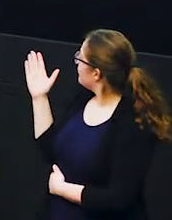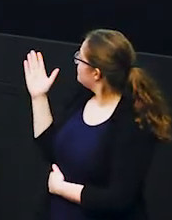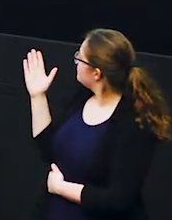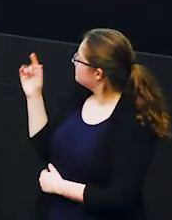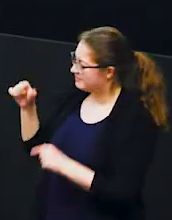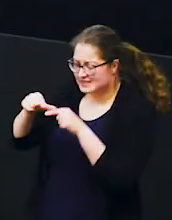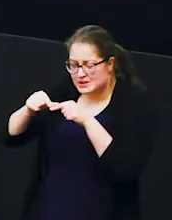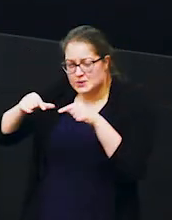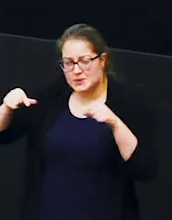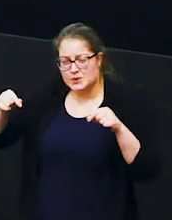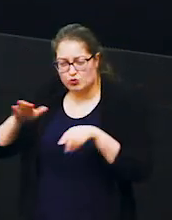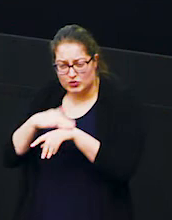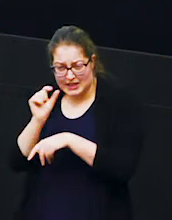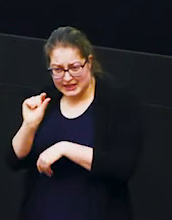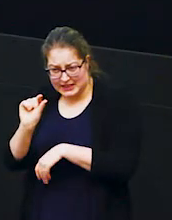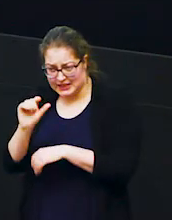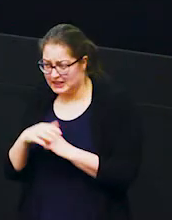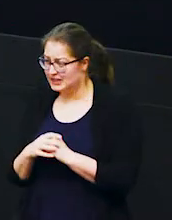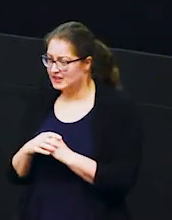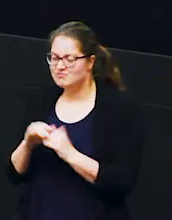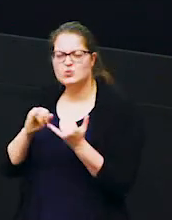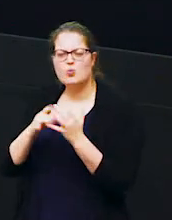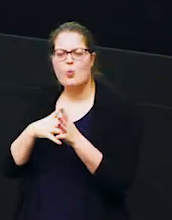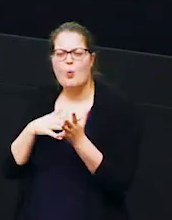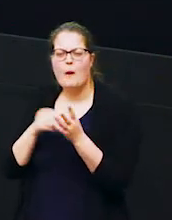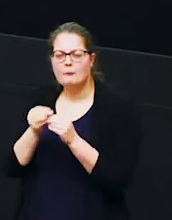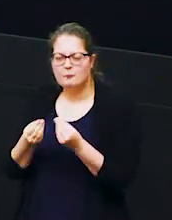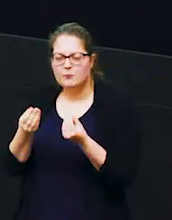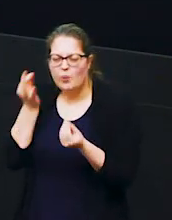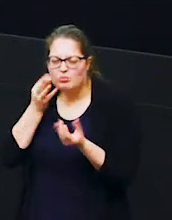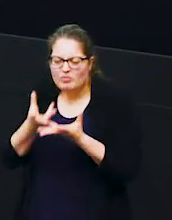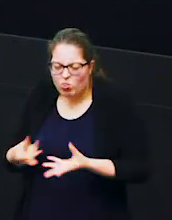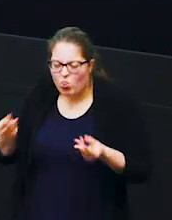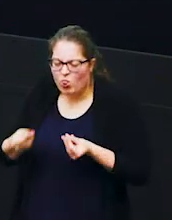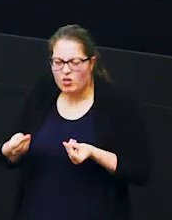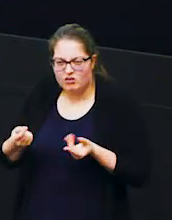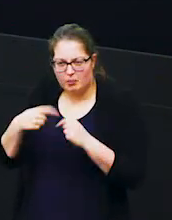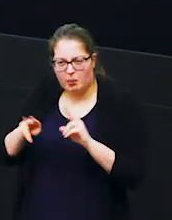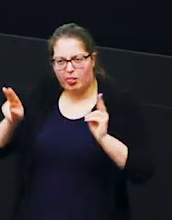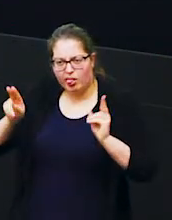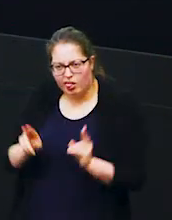stretch in the middle is the swamps but even the swamps are now looking very low on vegetation you